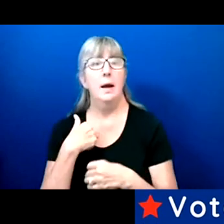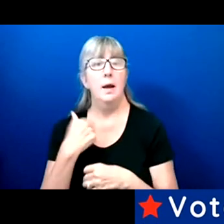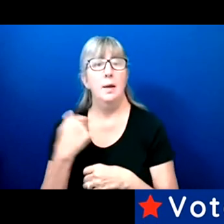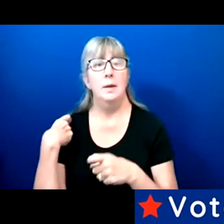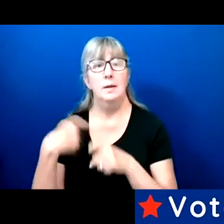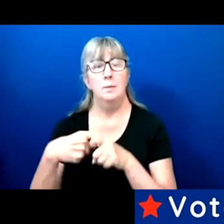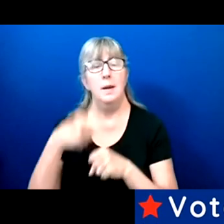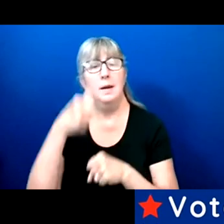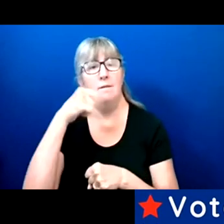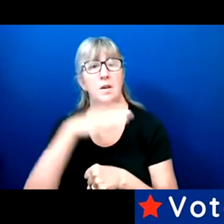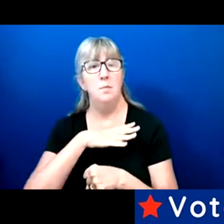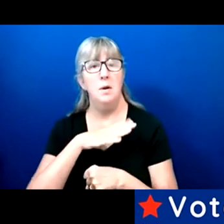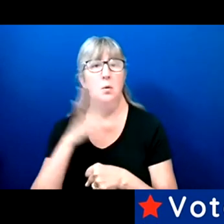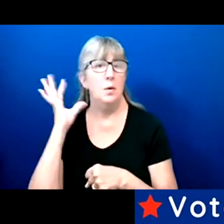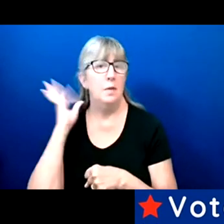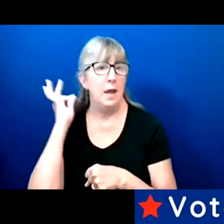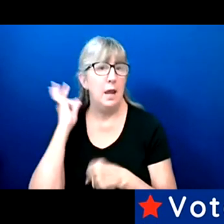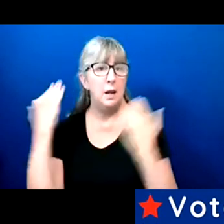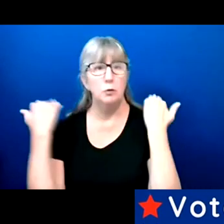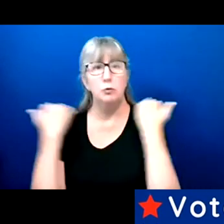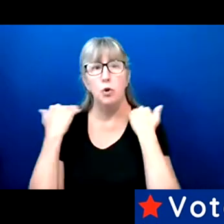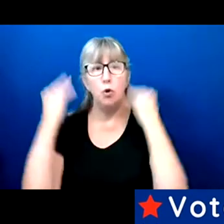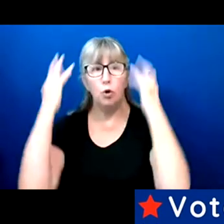I'm Hispanic female with curly short hair.